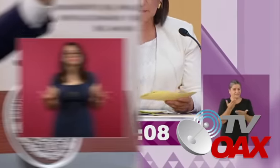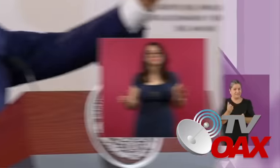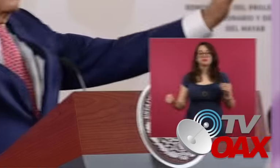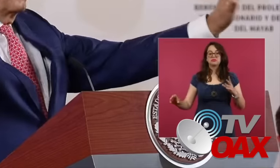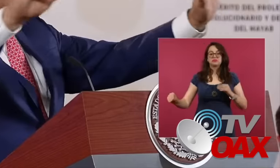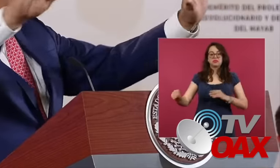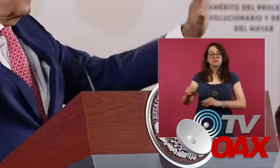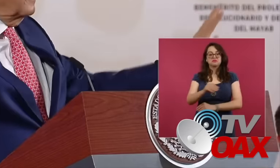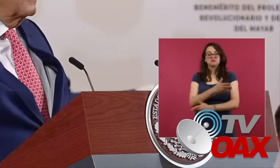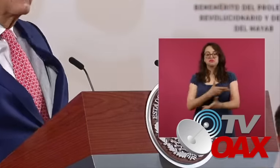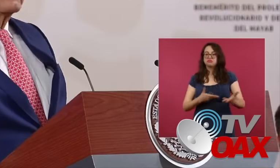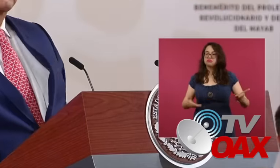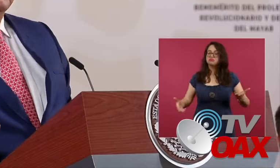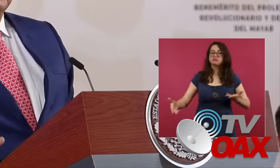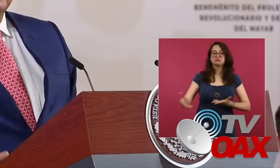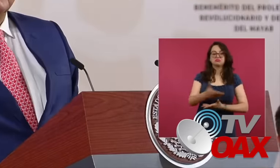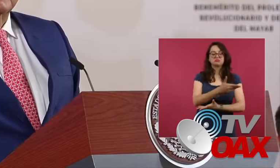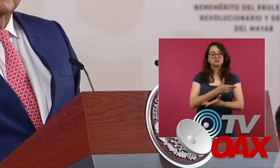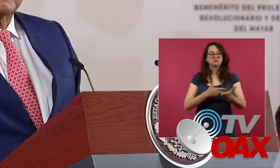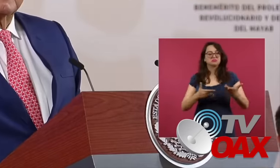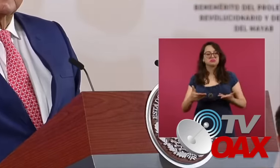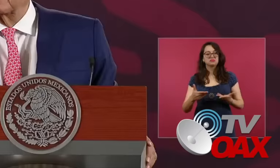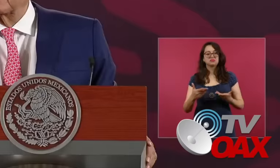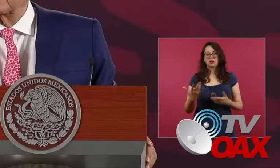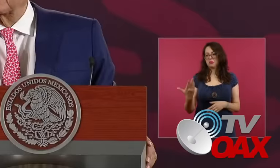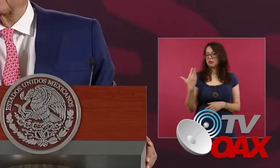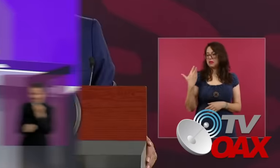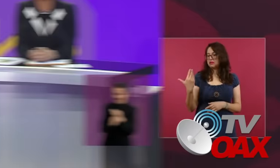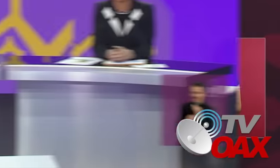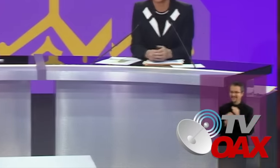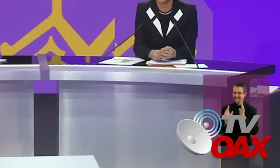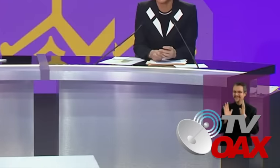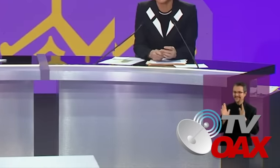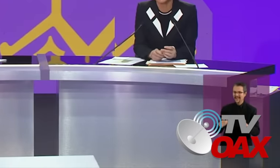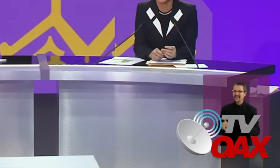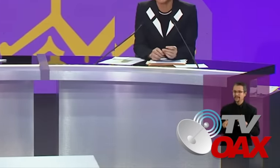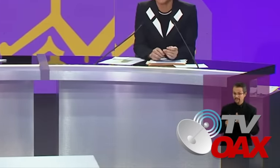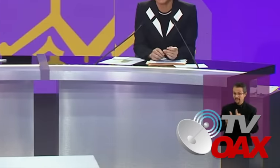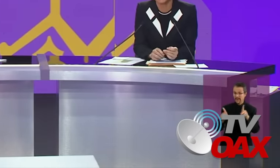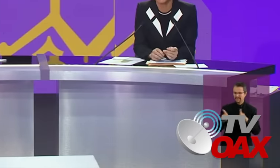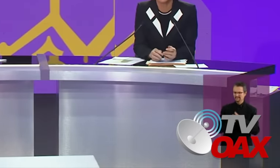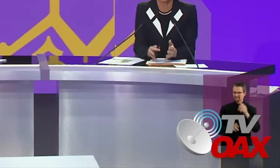with the hosts who carry out these